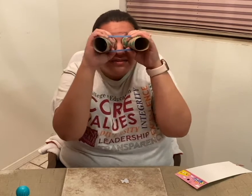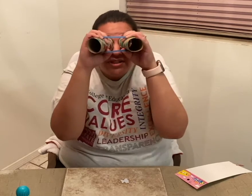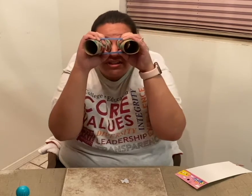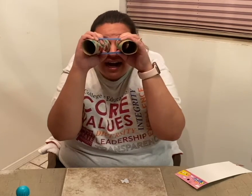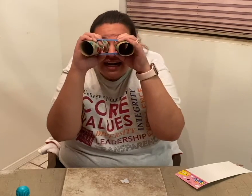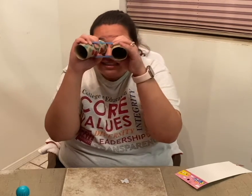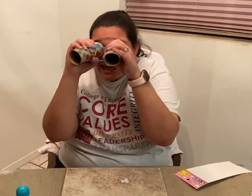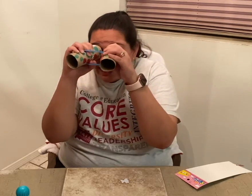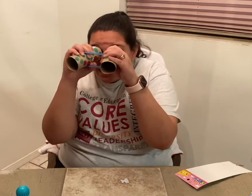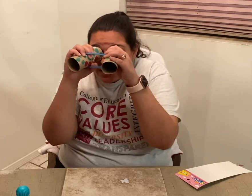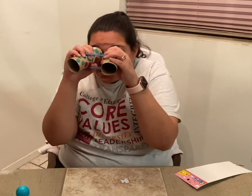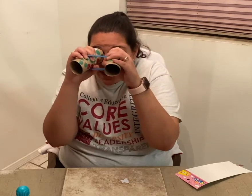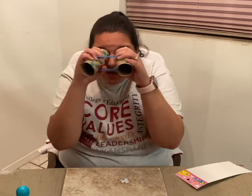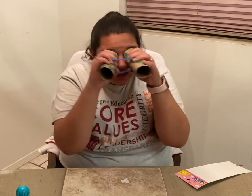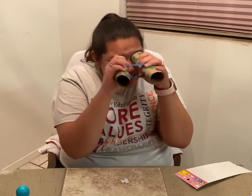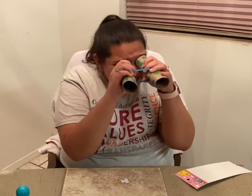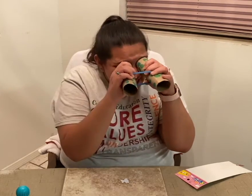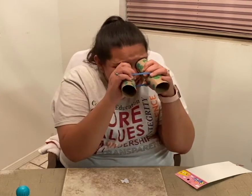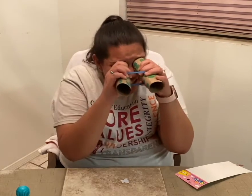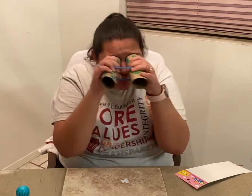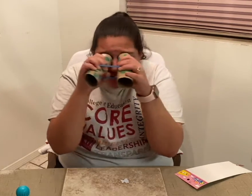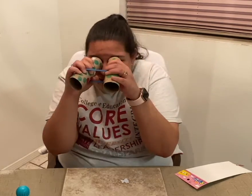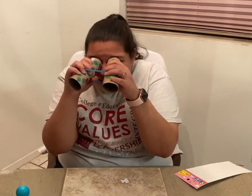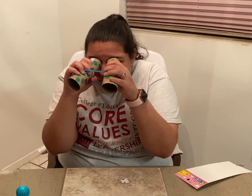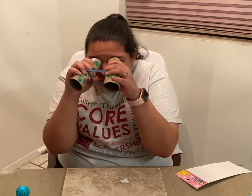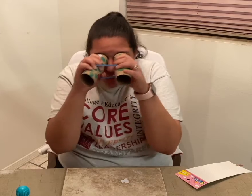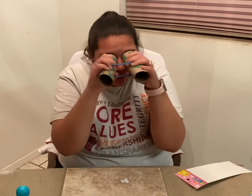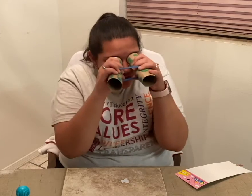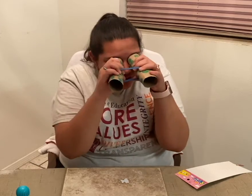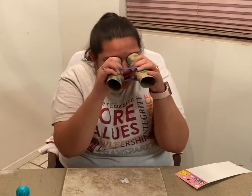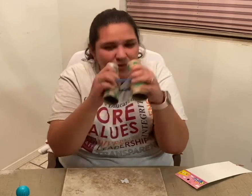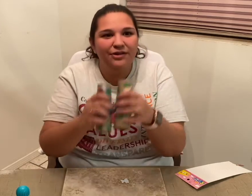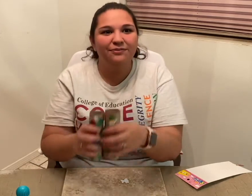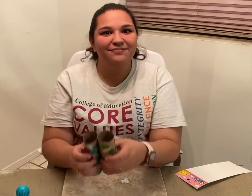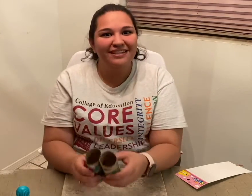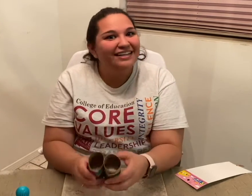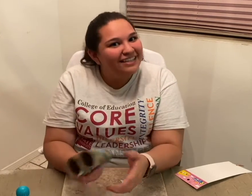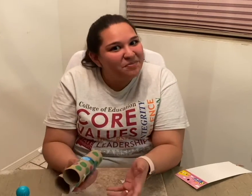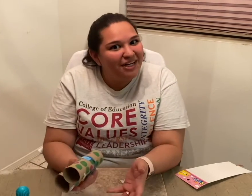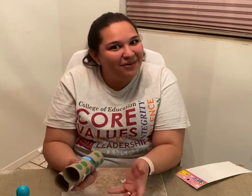your eye sight, so that you can see your animal closer to you. It's pretty cool